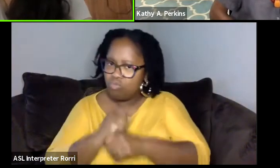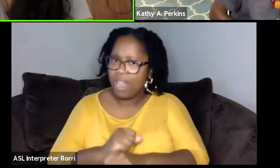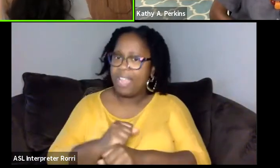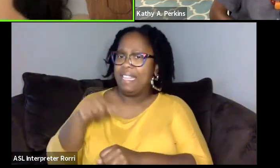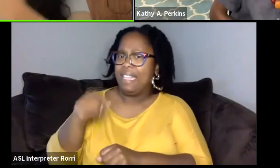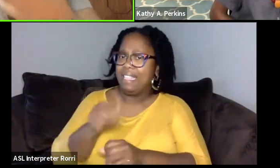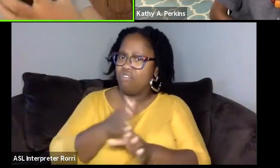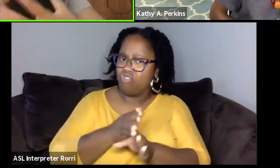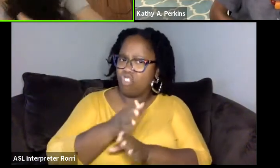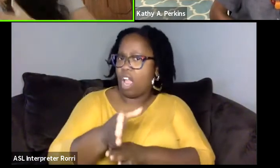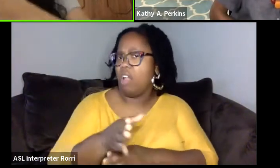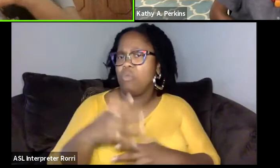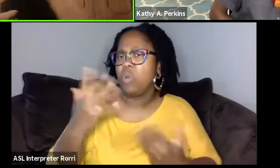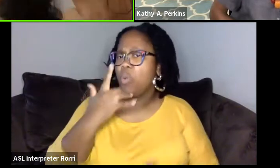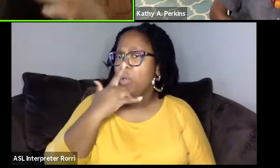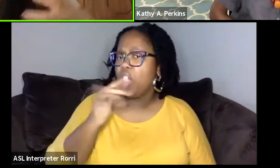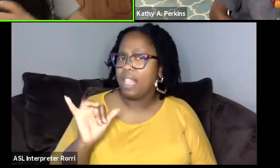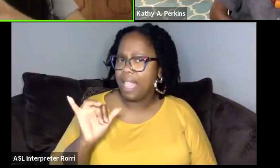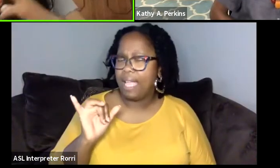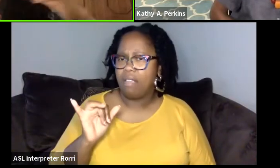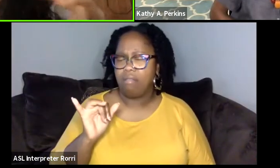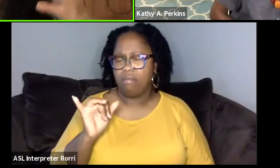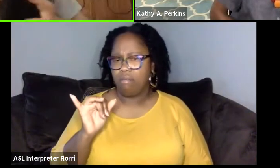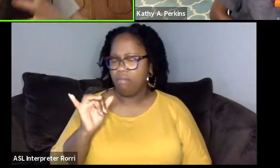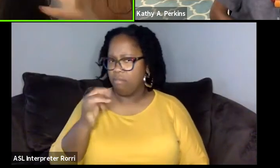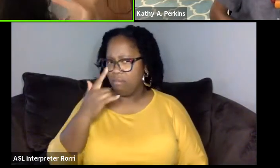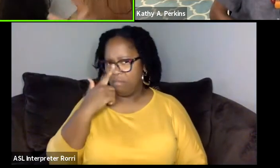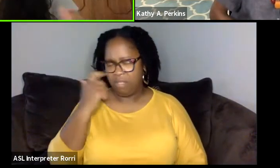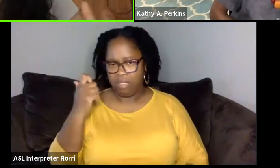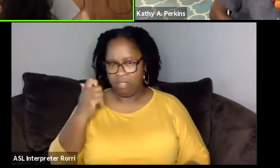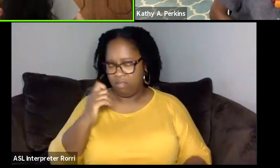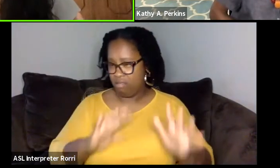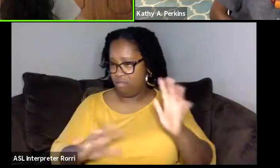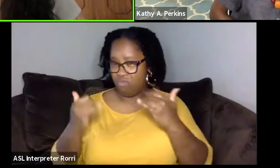Because all of a sudden, theater and film are in this murky territory together,